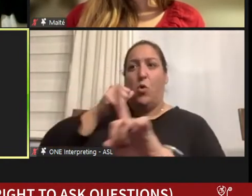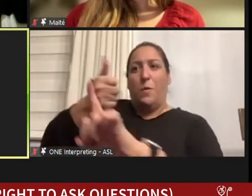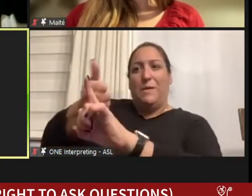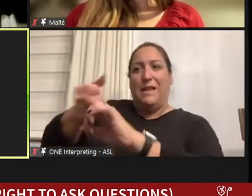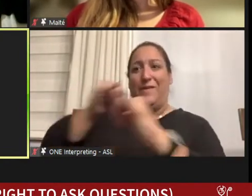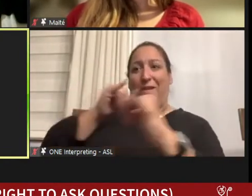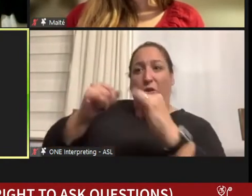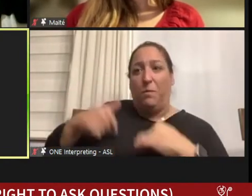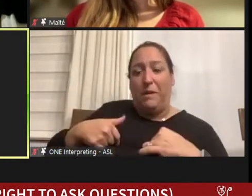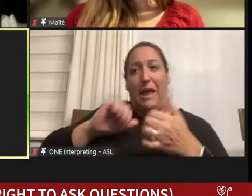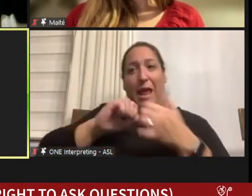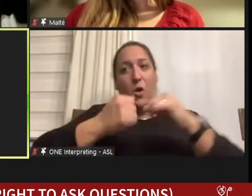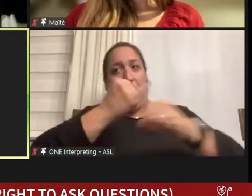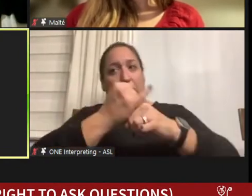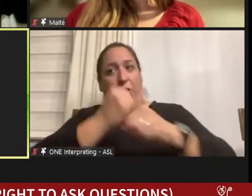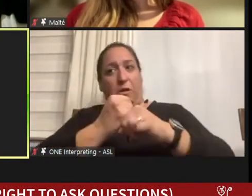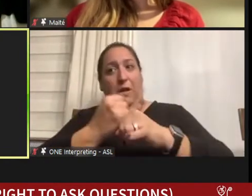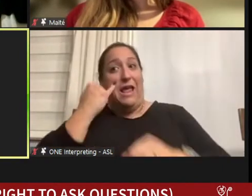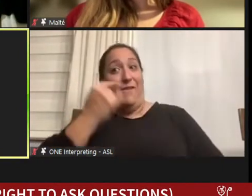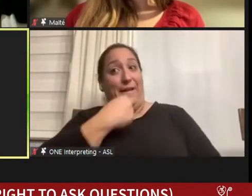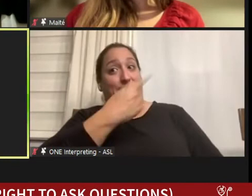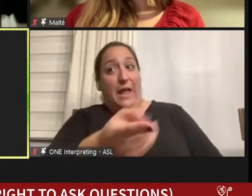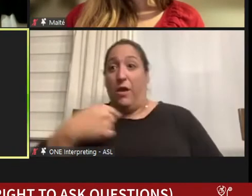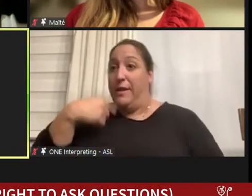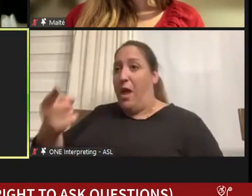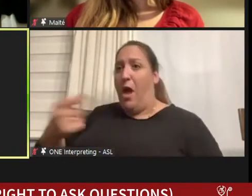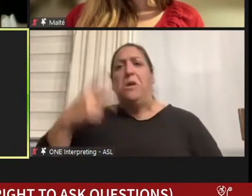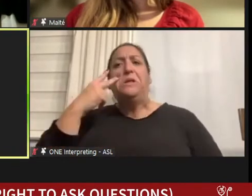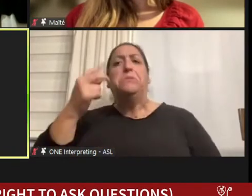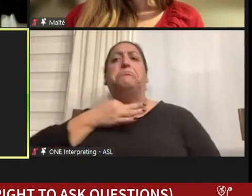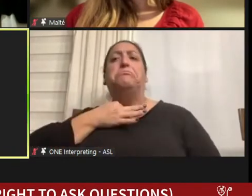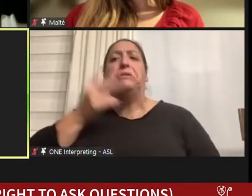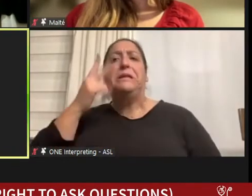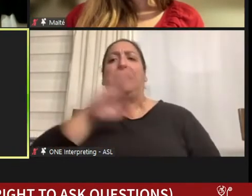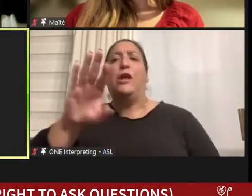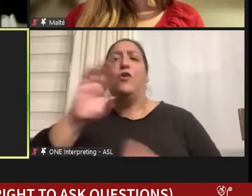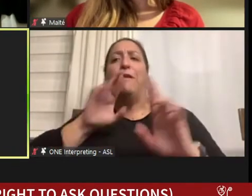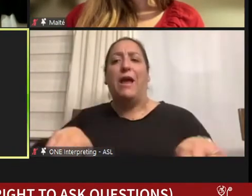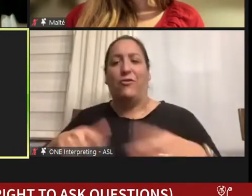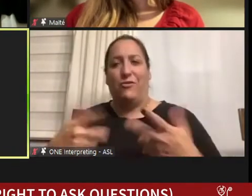how they react. I remember when I would go to medical schools, if they didn't have their